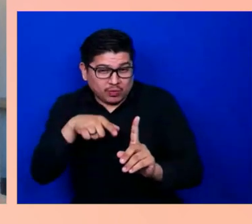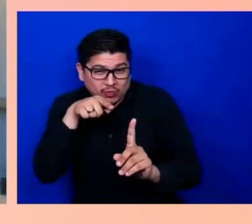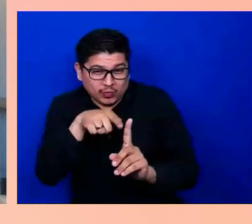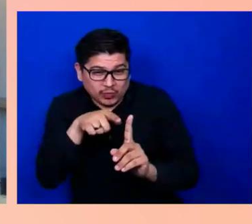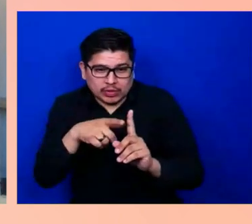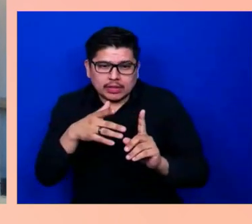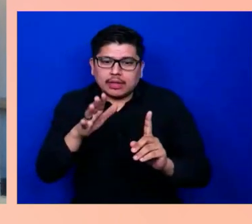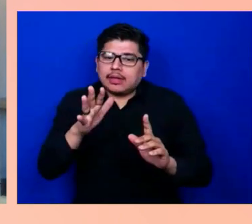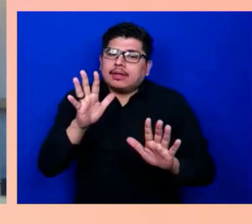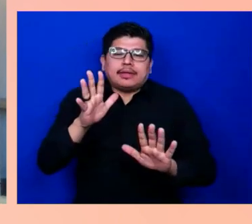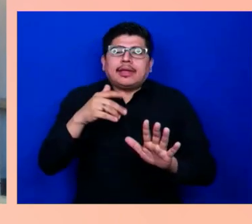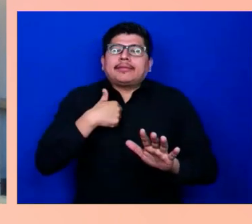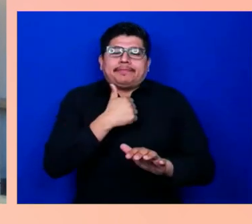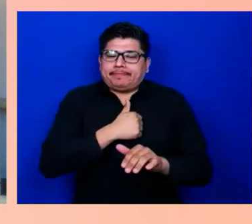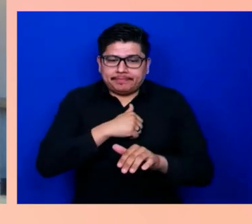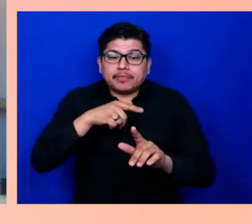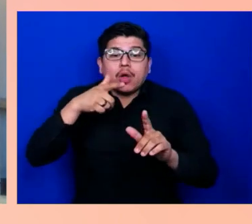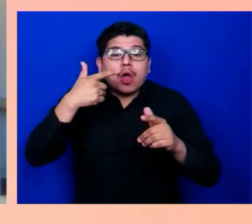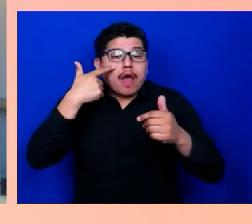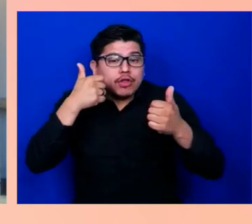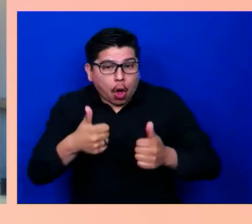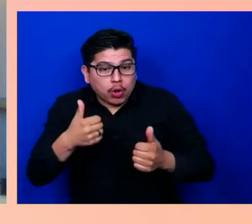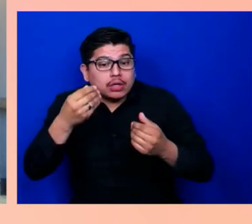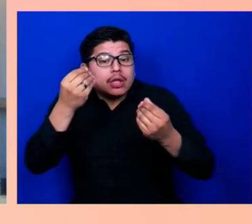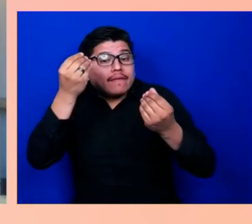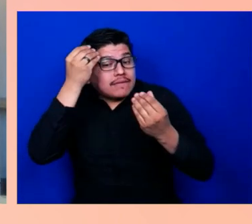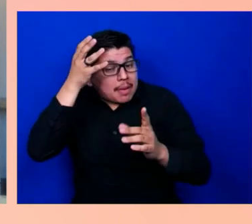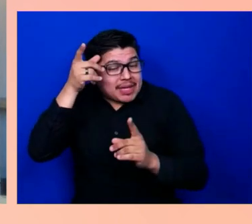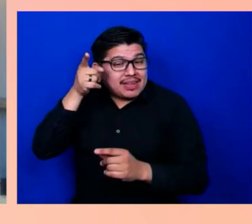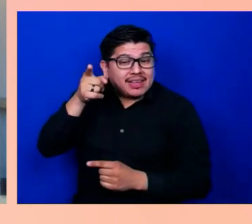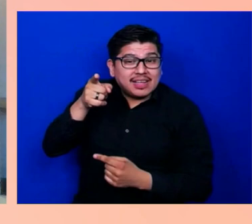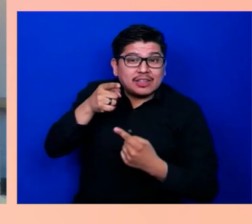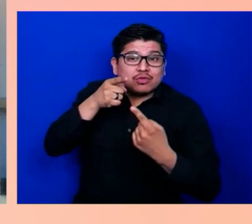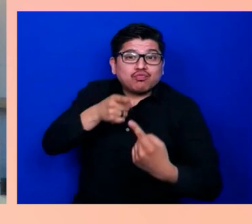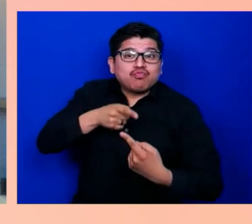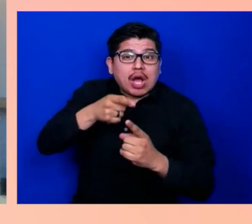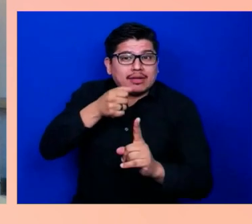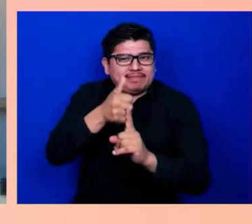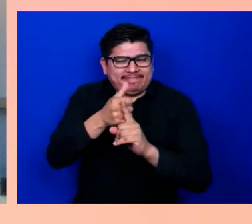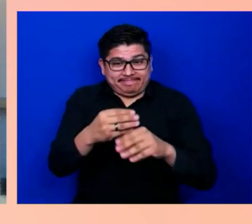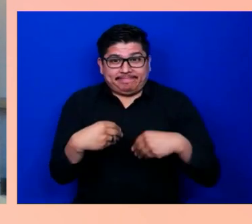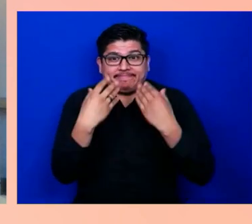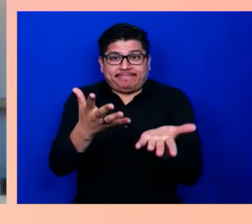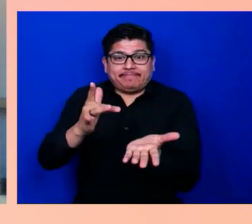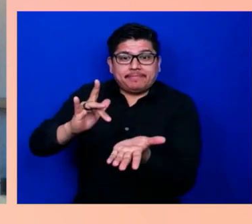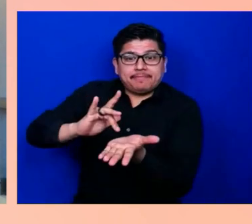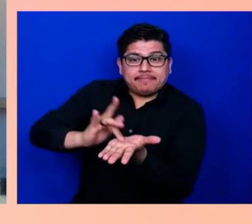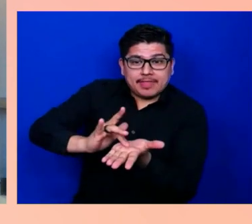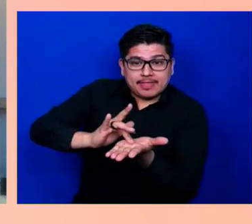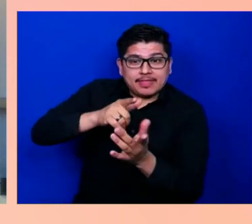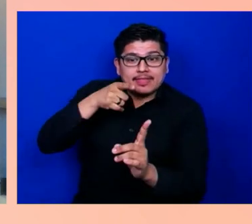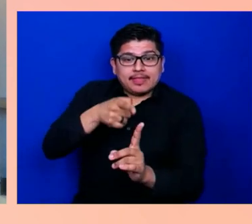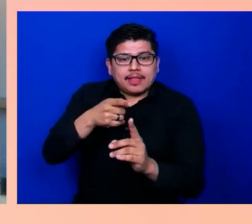they struggle with self administering medications. In fact, a staggering 73 percent face